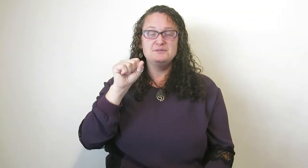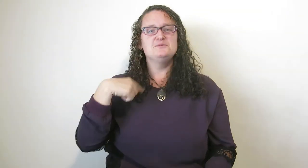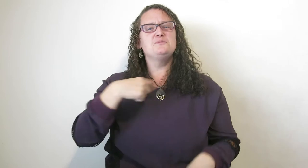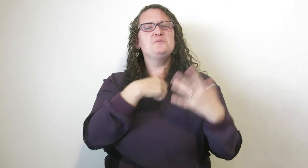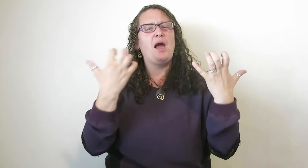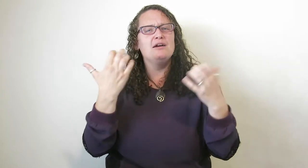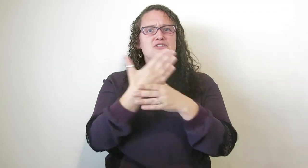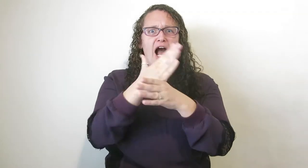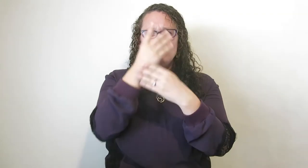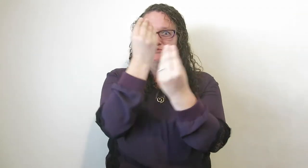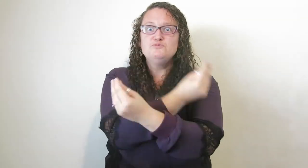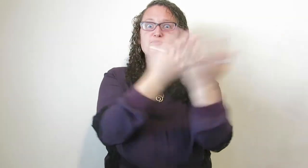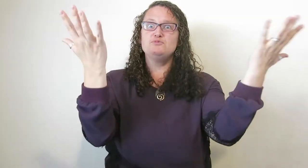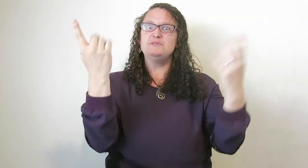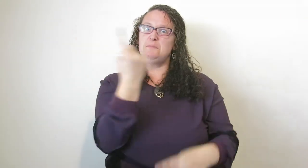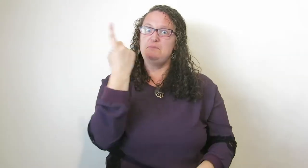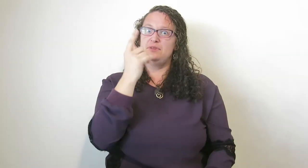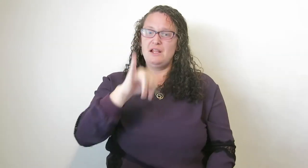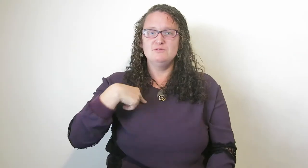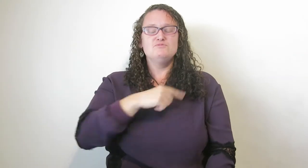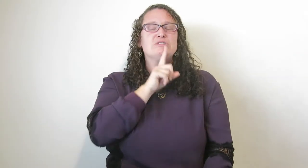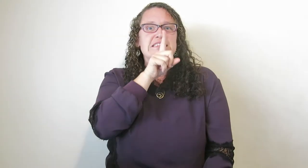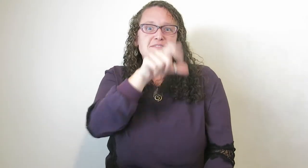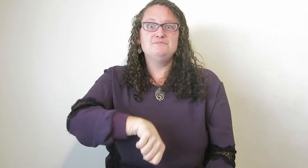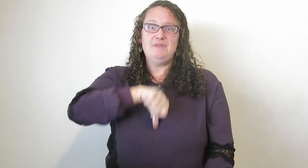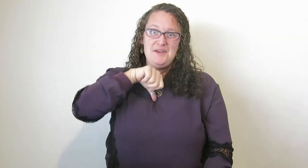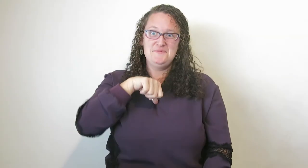We want to share something we are really proud of.